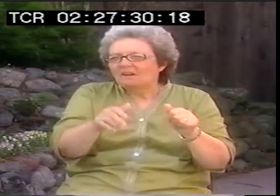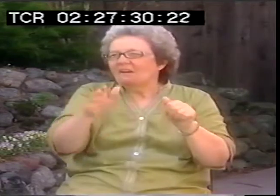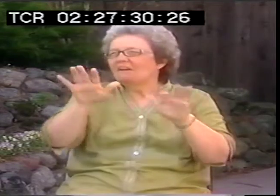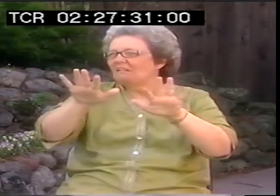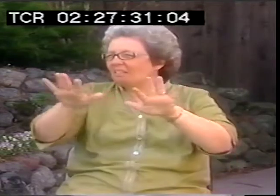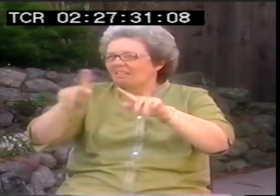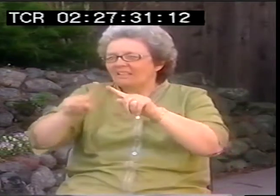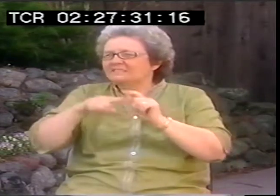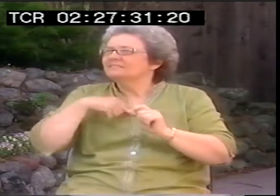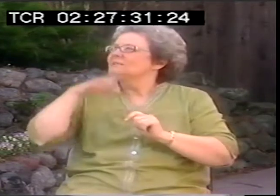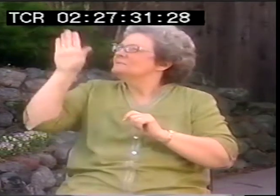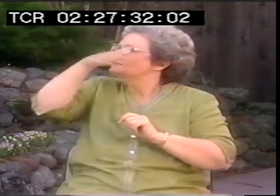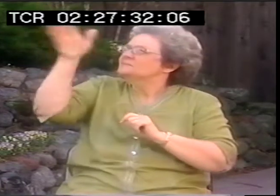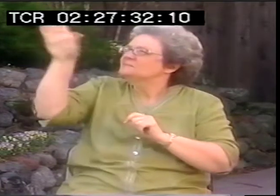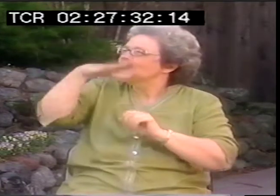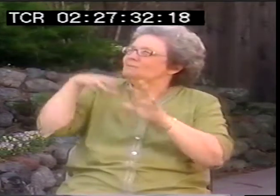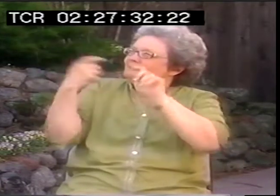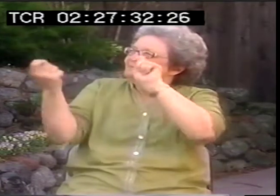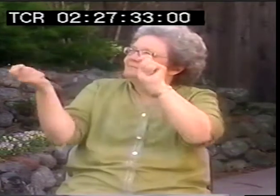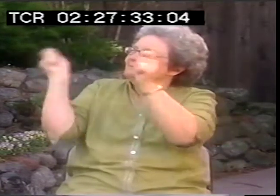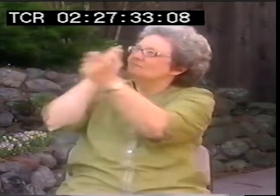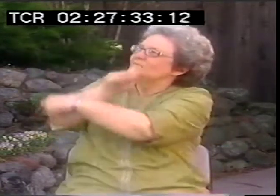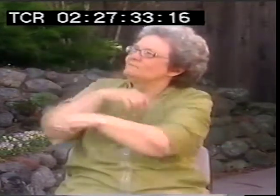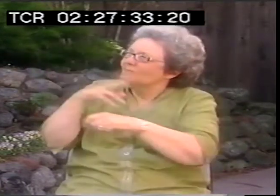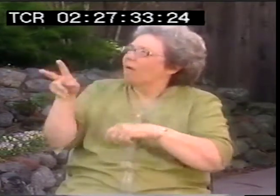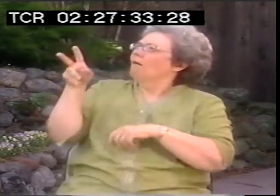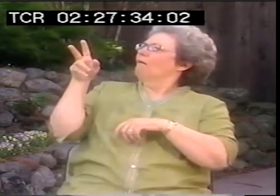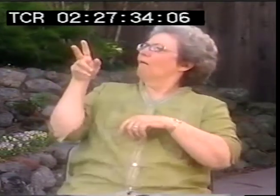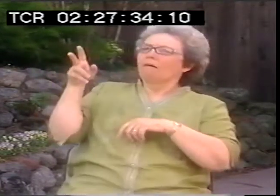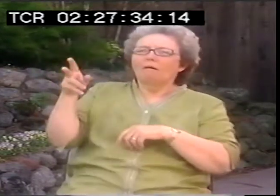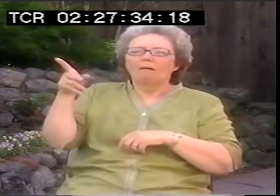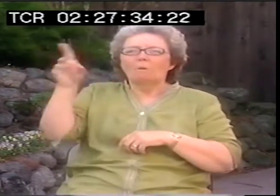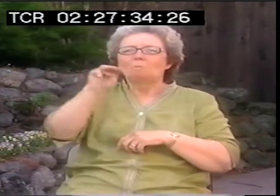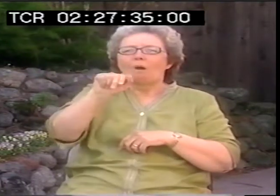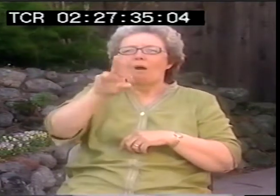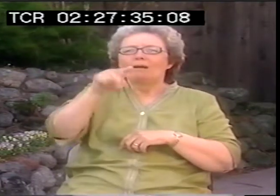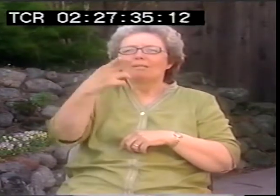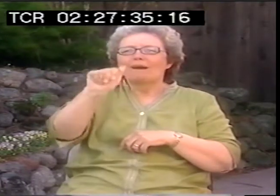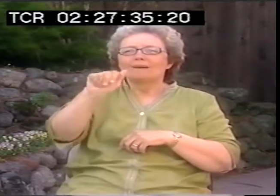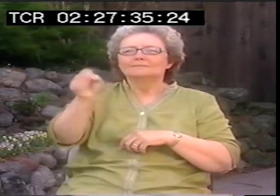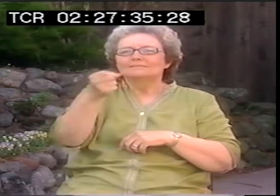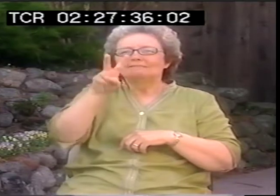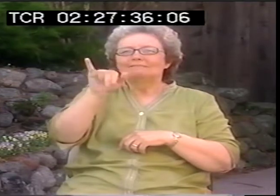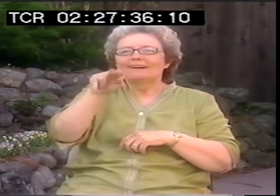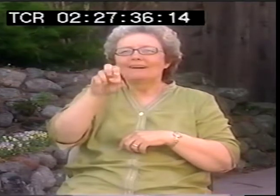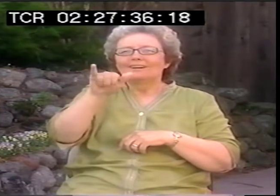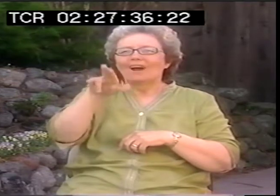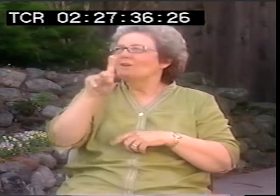There were shapes and silhouettes of things. I brushed off the cobwebs and I turned one around.